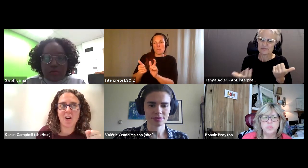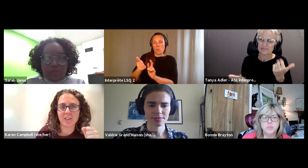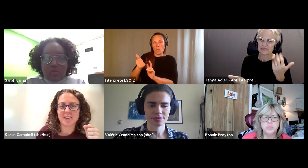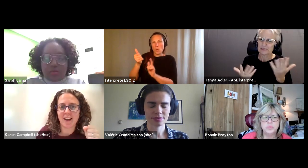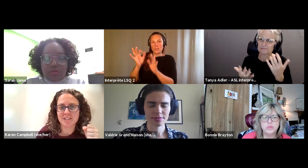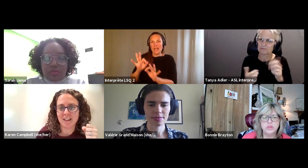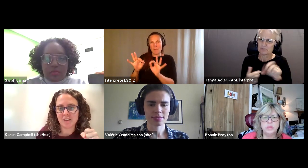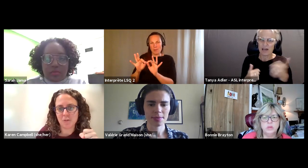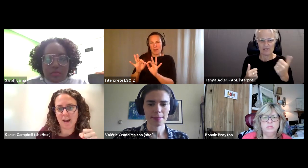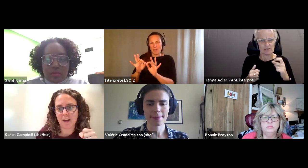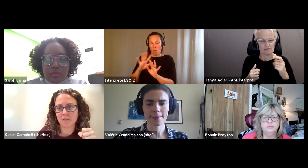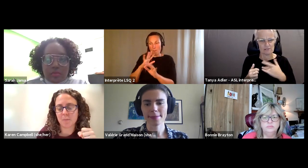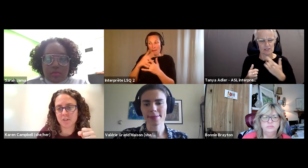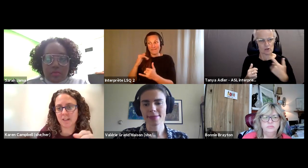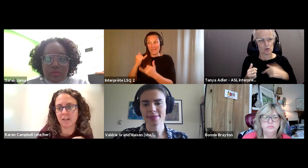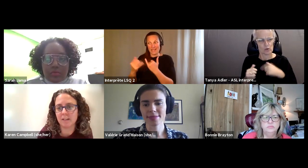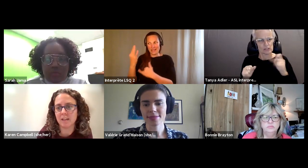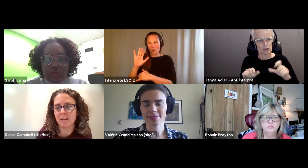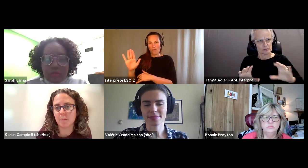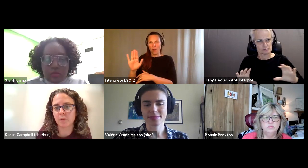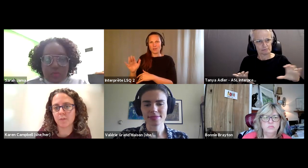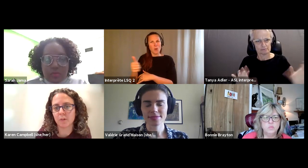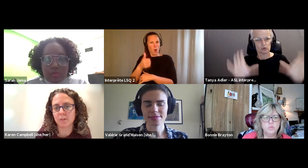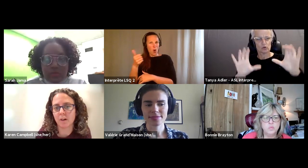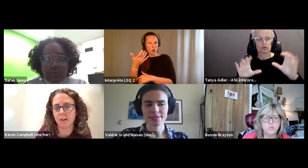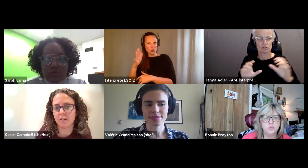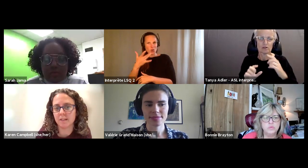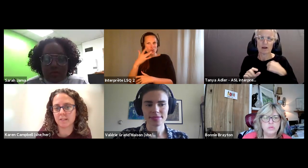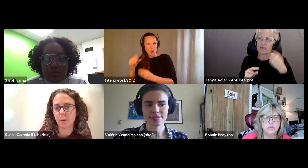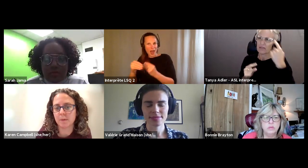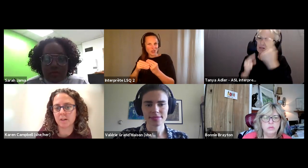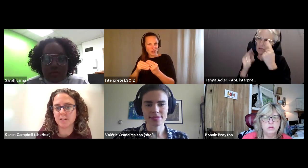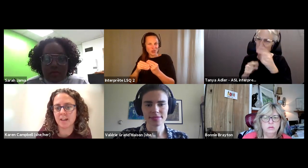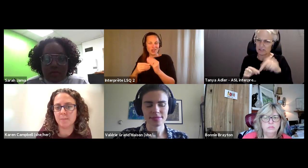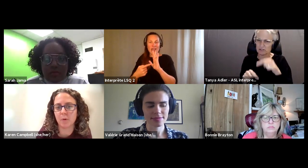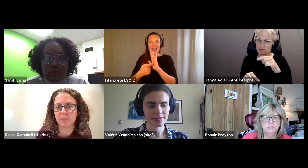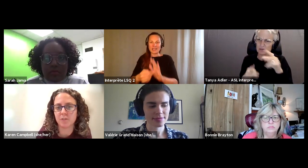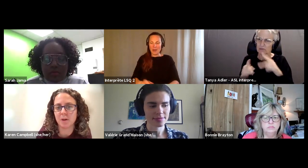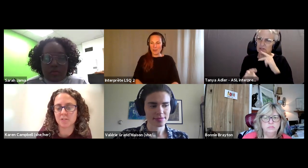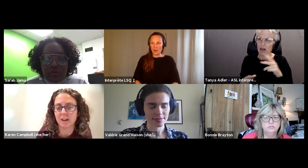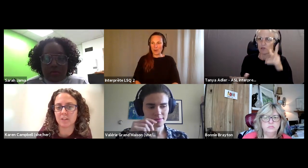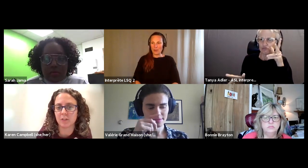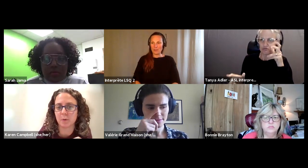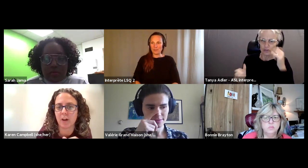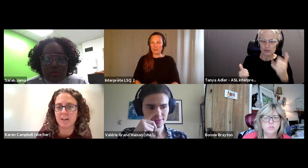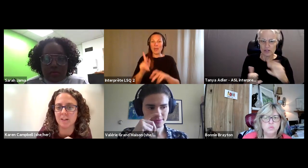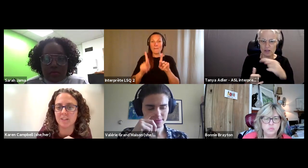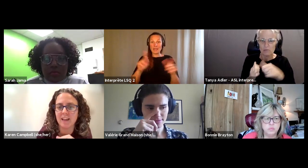Karen Campbell (she/her): calls to action that you have a particularly thinking about the folks who are on this webinar today, most of them are direct service providers.